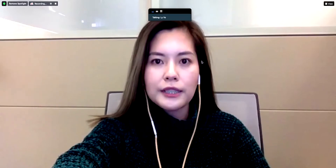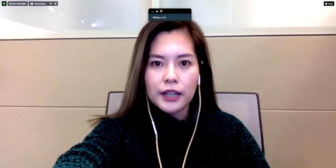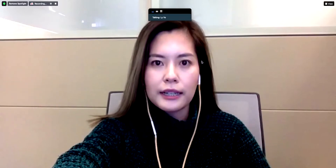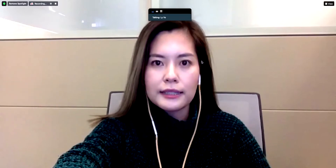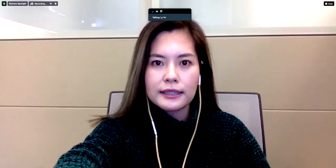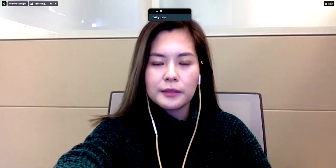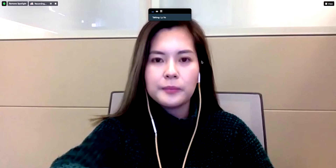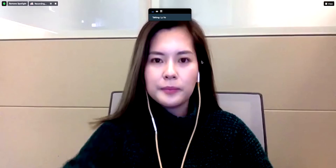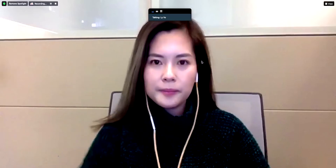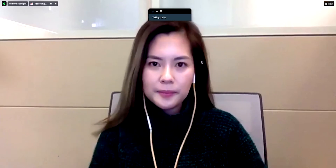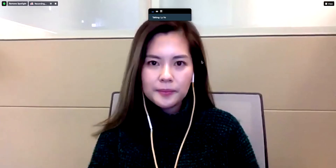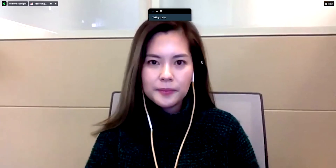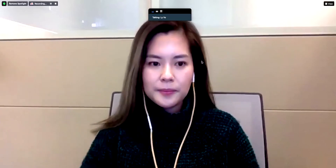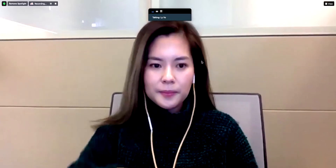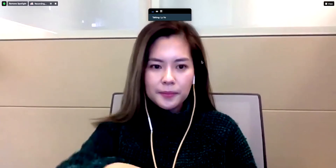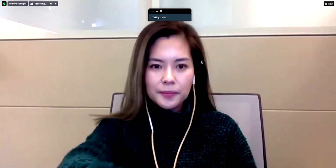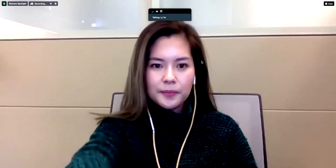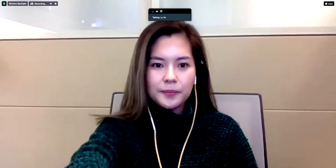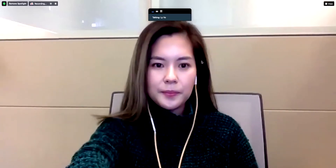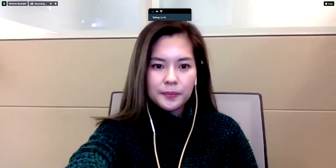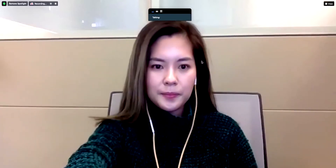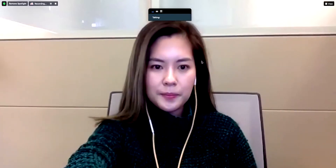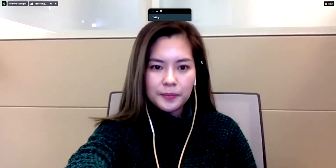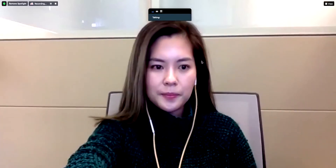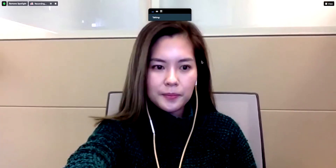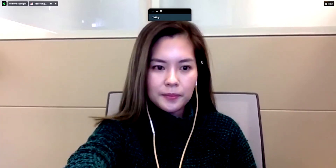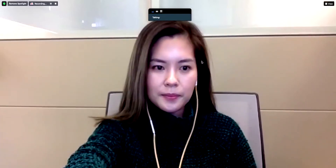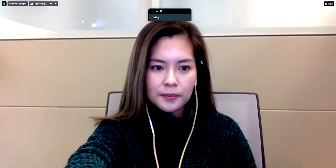Chinese,